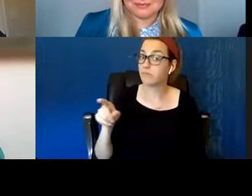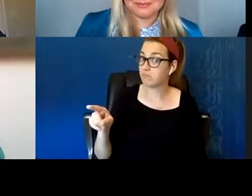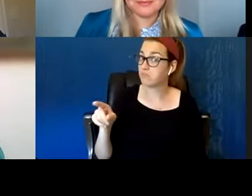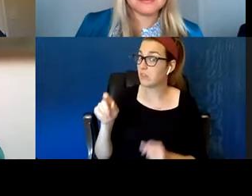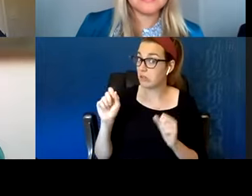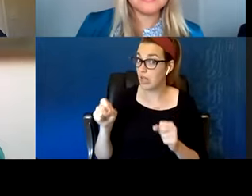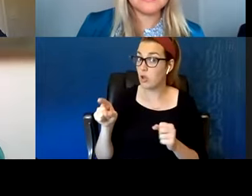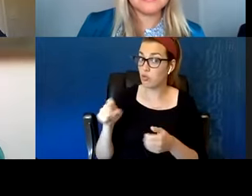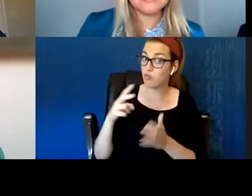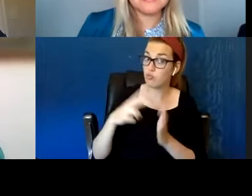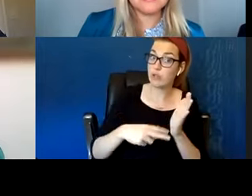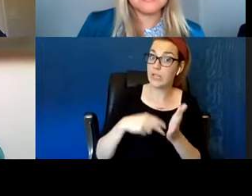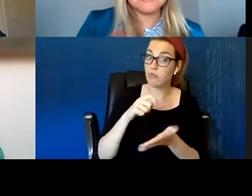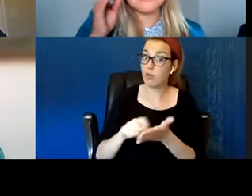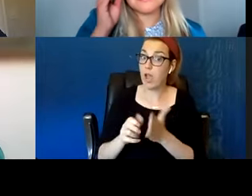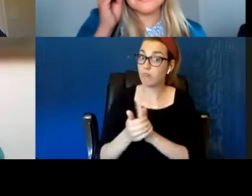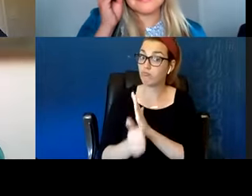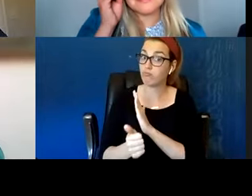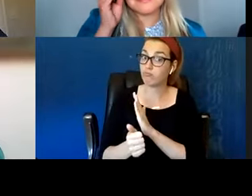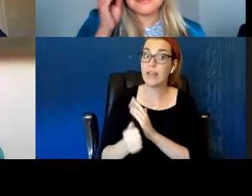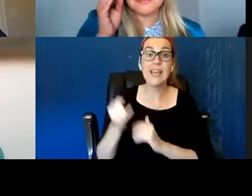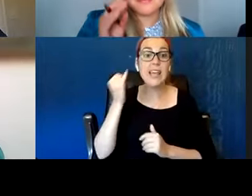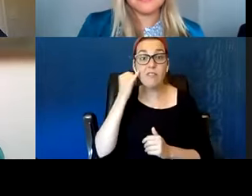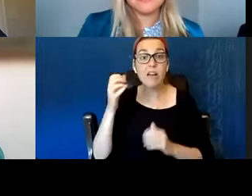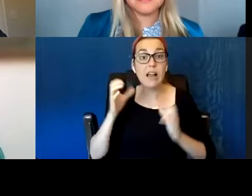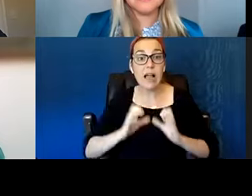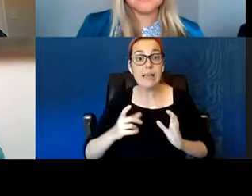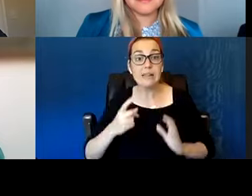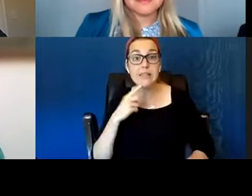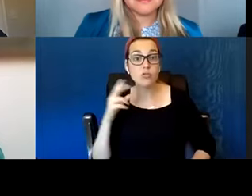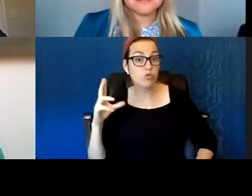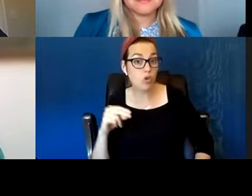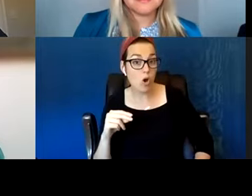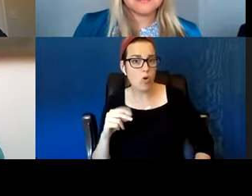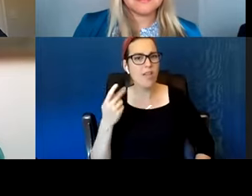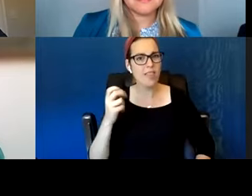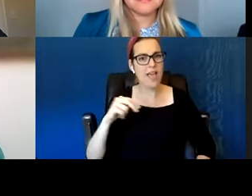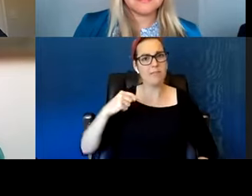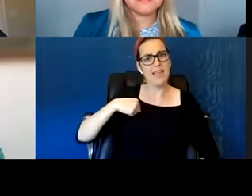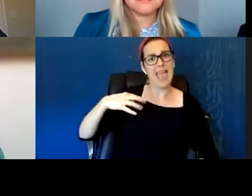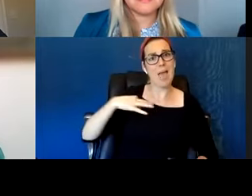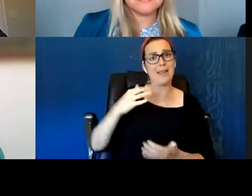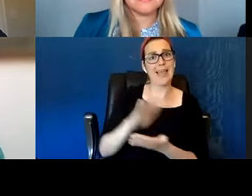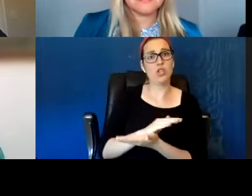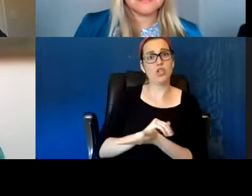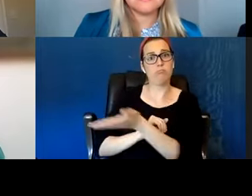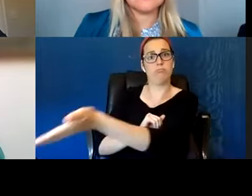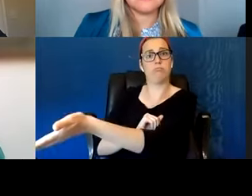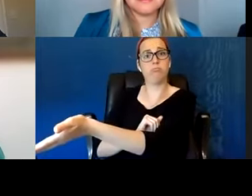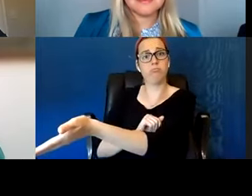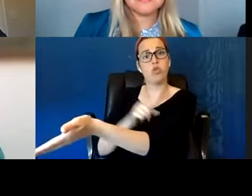So if the client says no, then I'm definitely not gonna give him an application to fill out. I'm not gonna send them somewhere by himself.